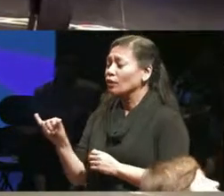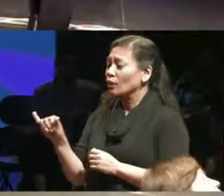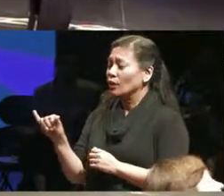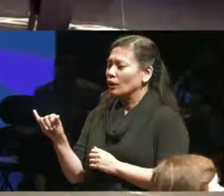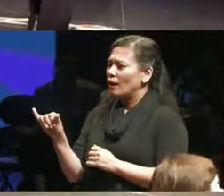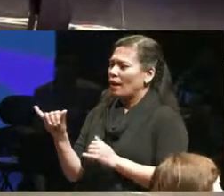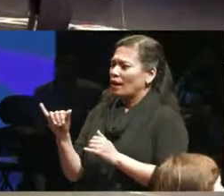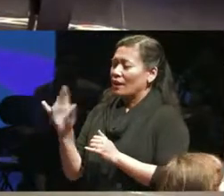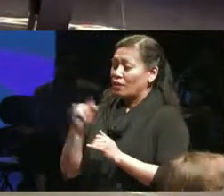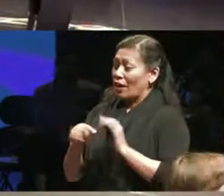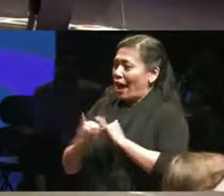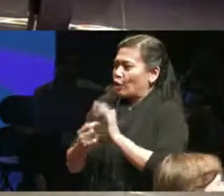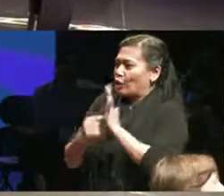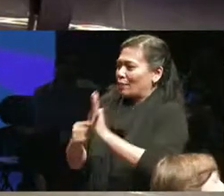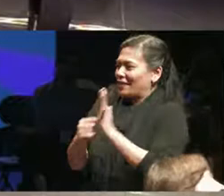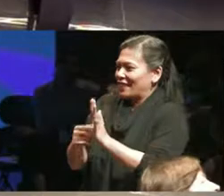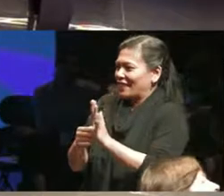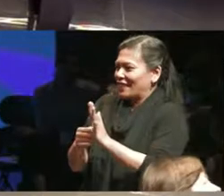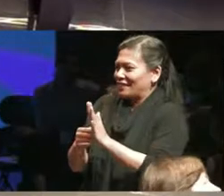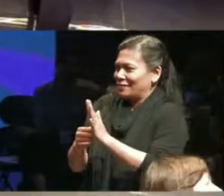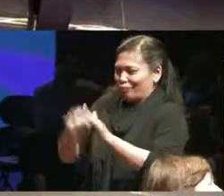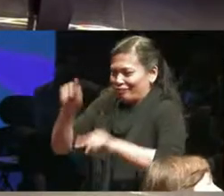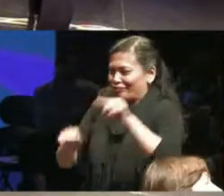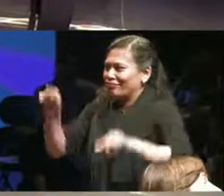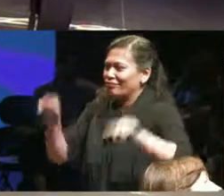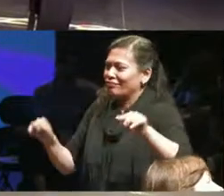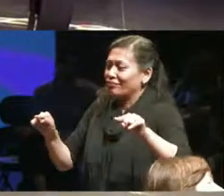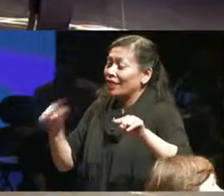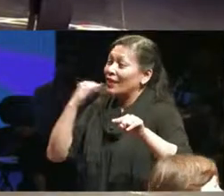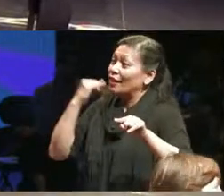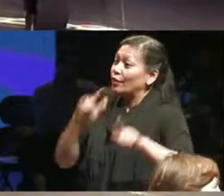representation and who we are representing when we are on that stage